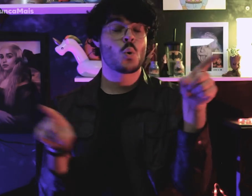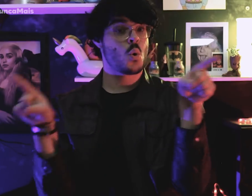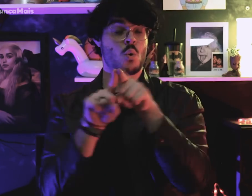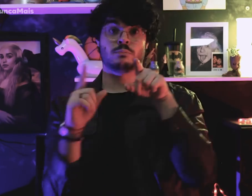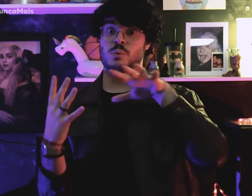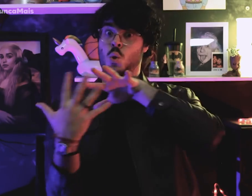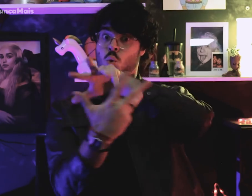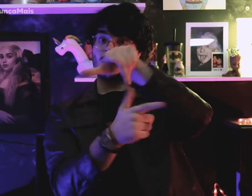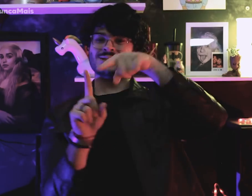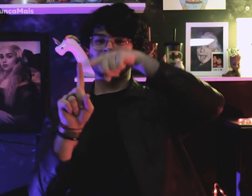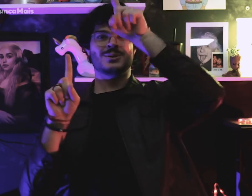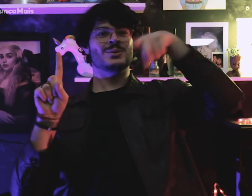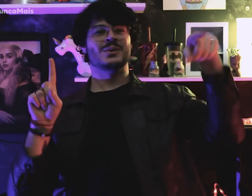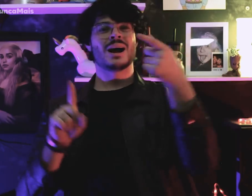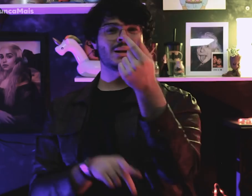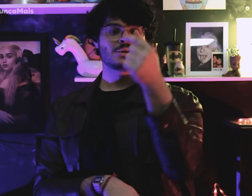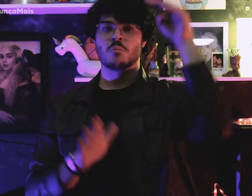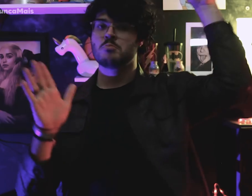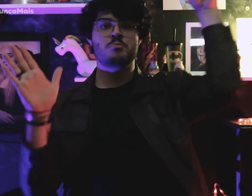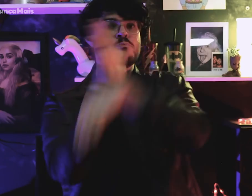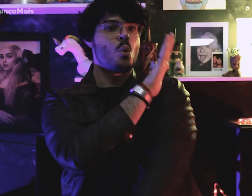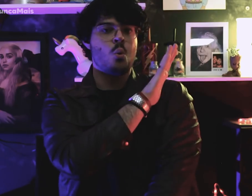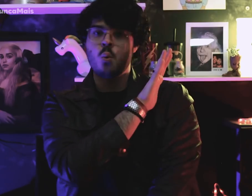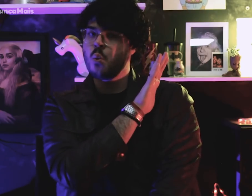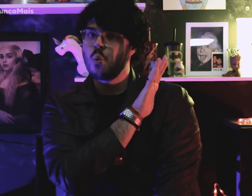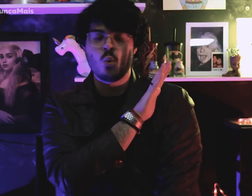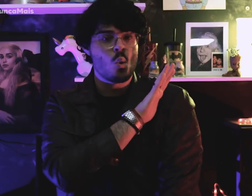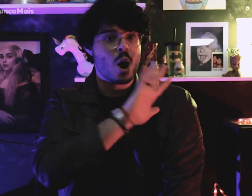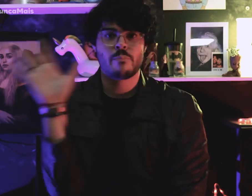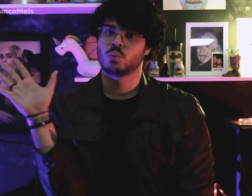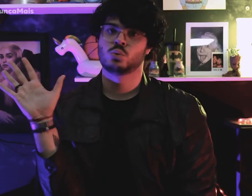derrubou bolsas de valores.